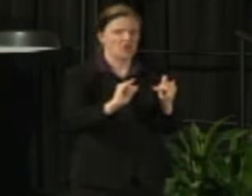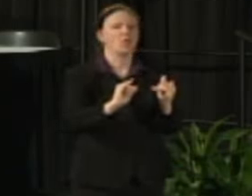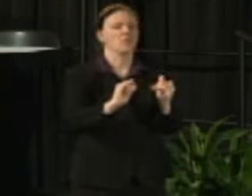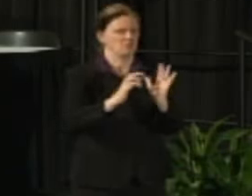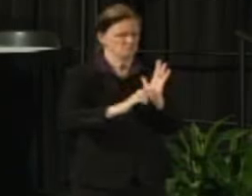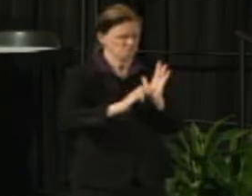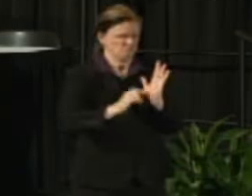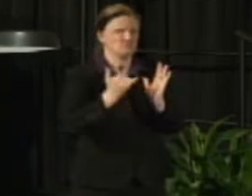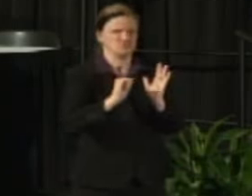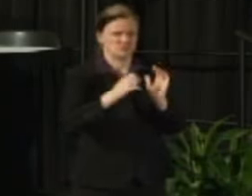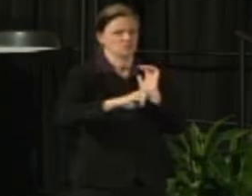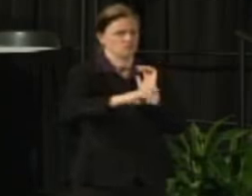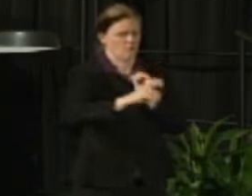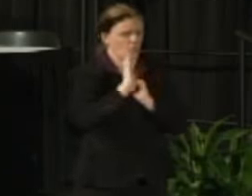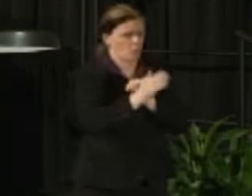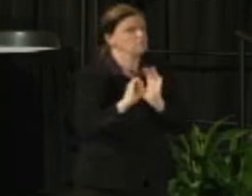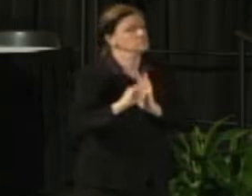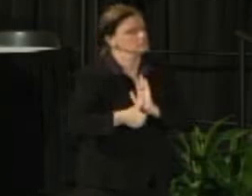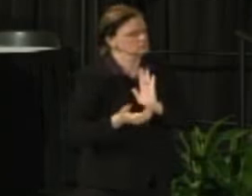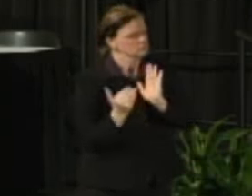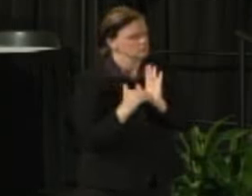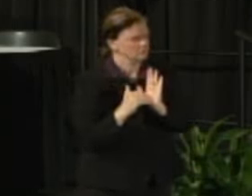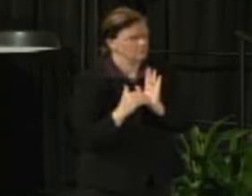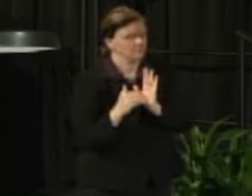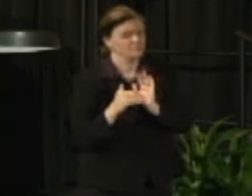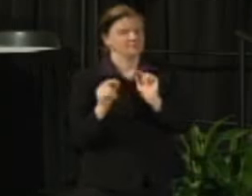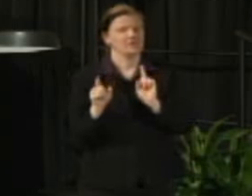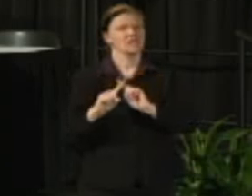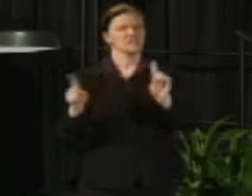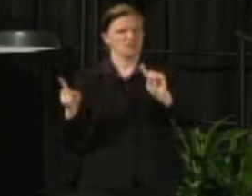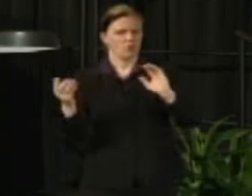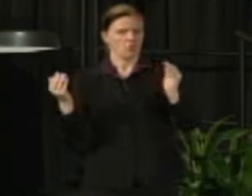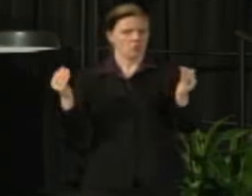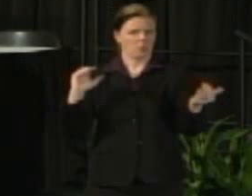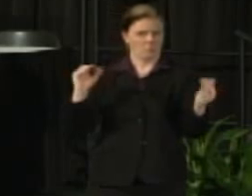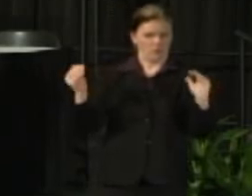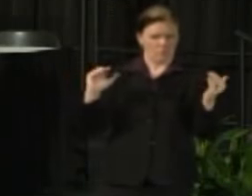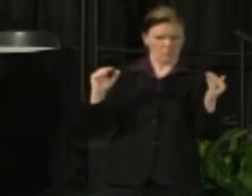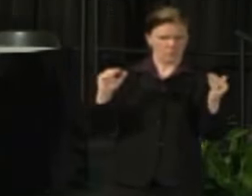Let me stress that again. This is quite a bit different than the moratorium.